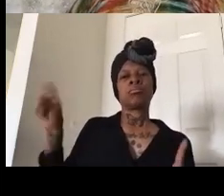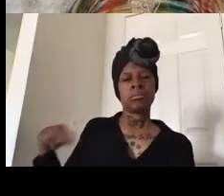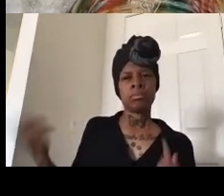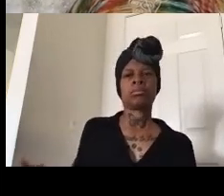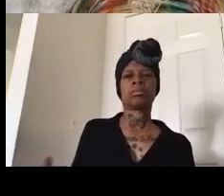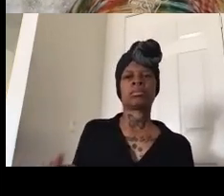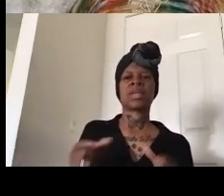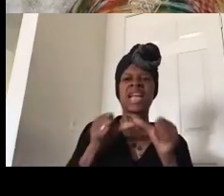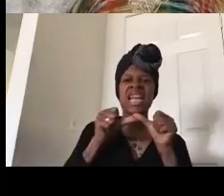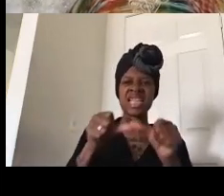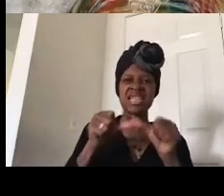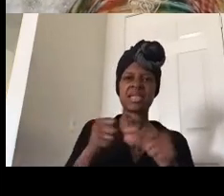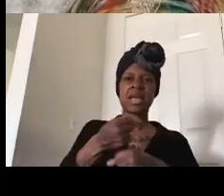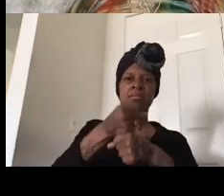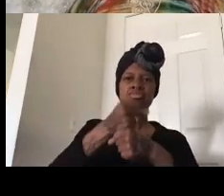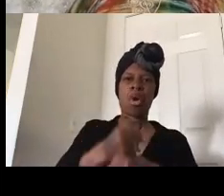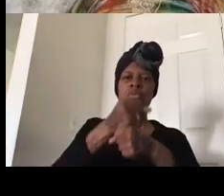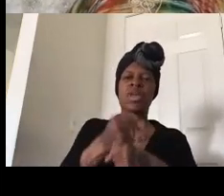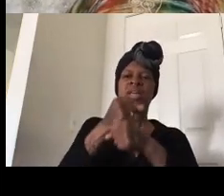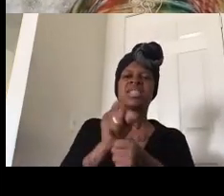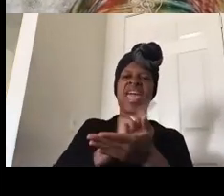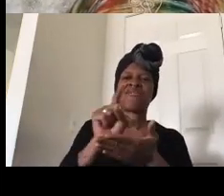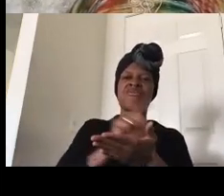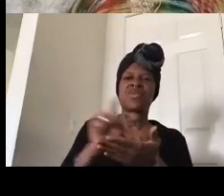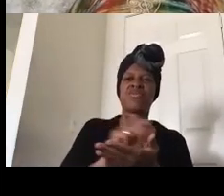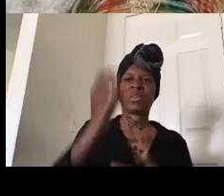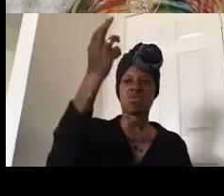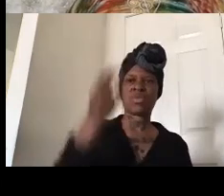outside of her office our crowd has now grown to be about